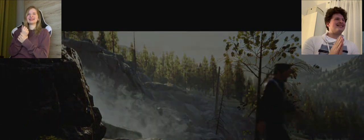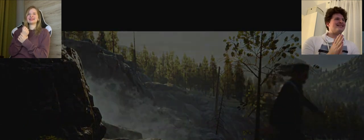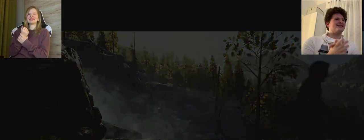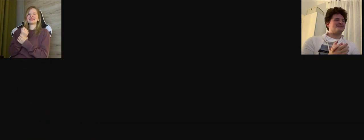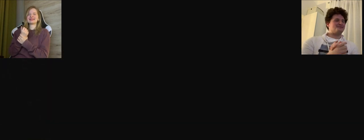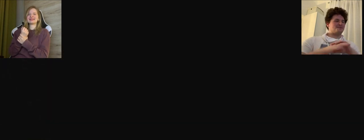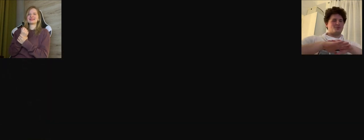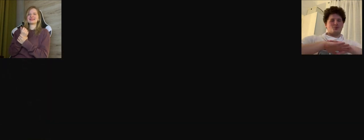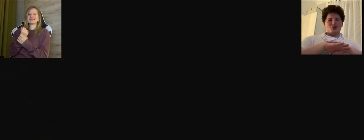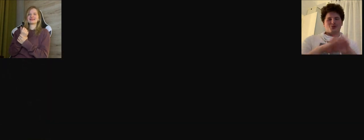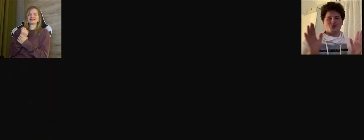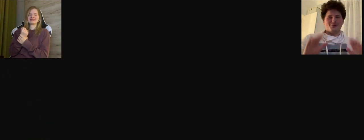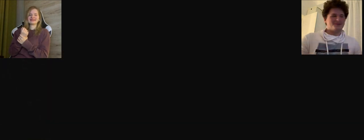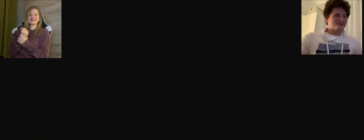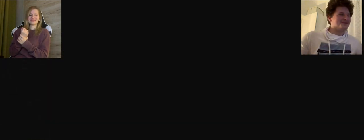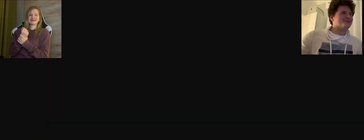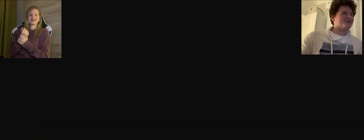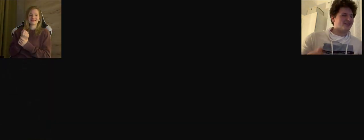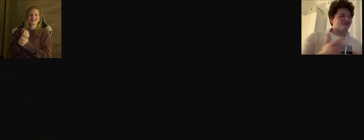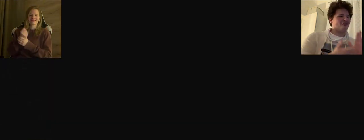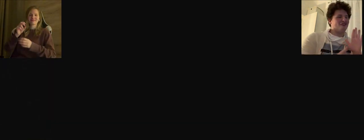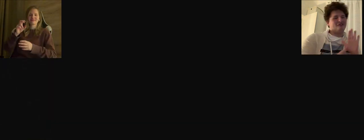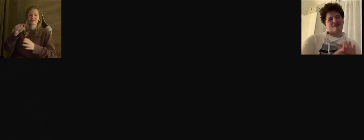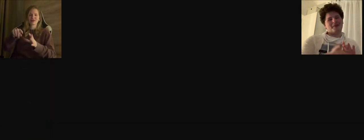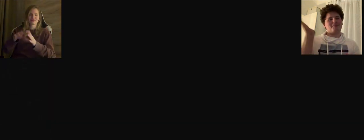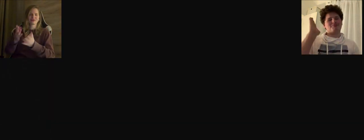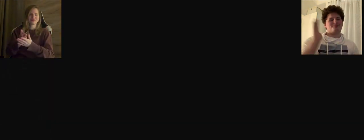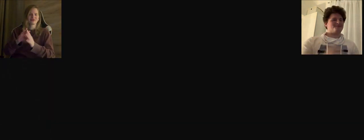A: and that's it for today